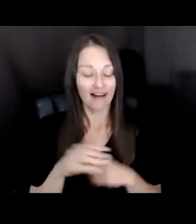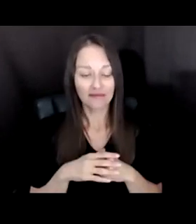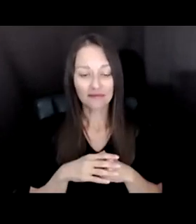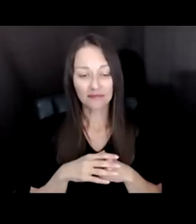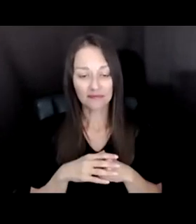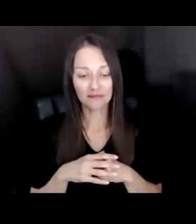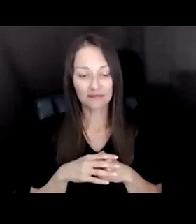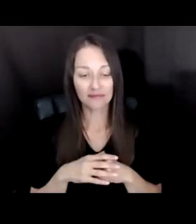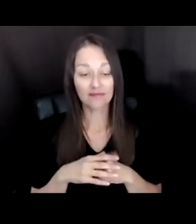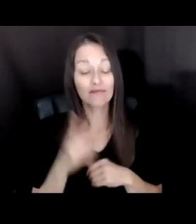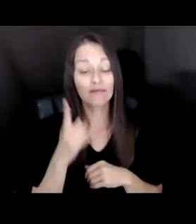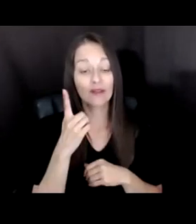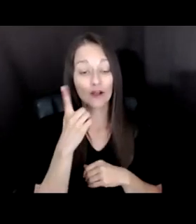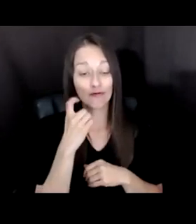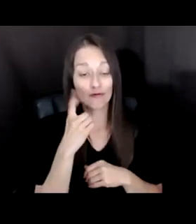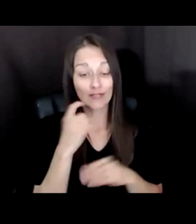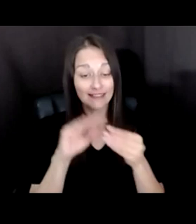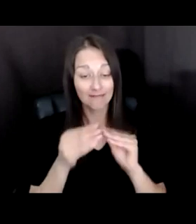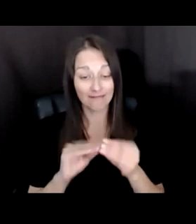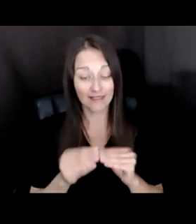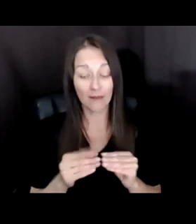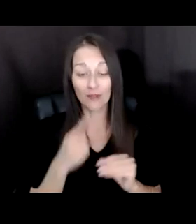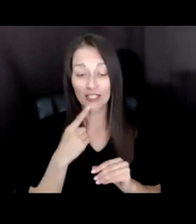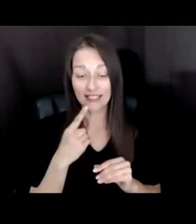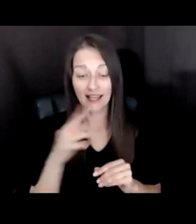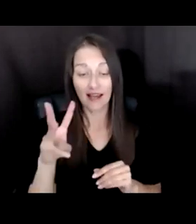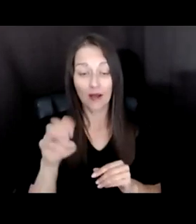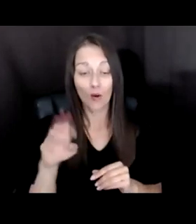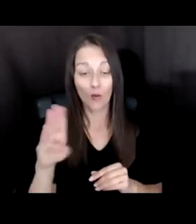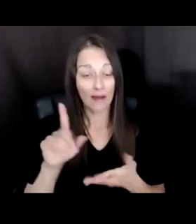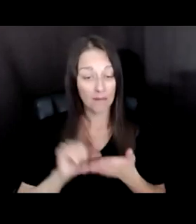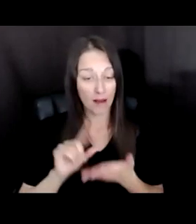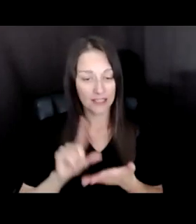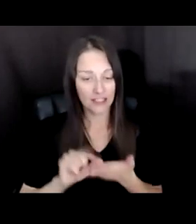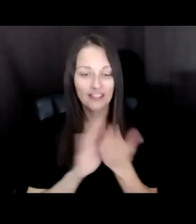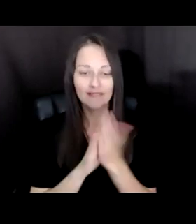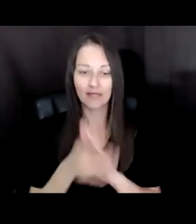THAT WEB STREAMING AND WEB PUBLISHING ARE THE MOST RAPIDLY GROWING SEGMENT OF THE US ECONOMY,